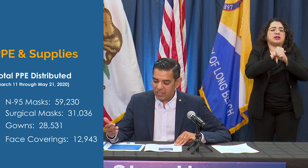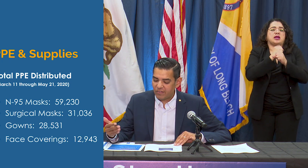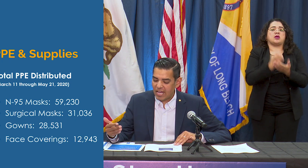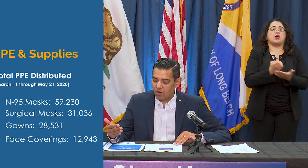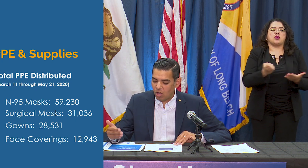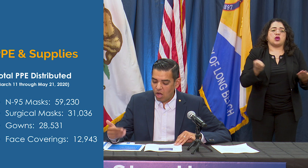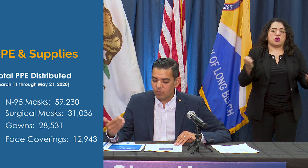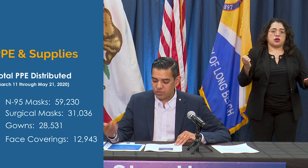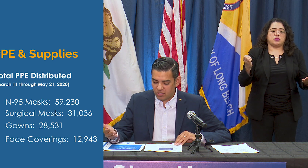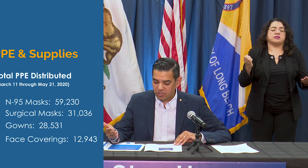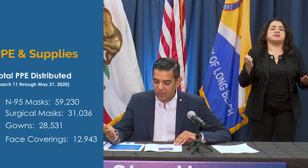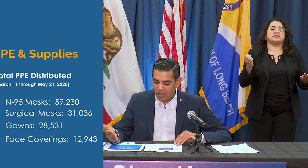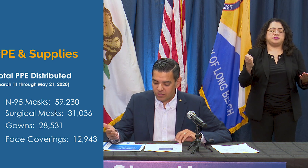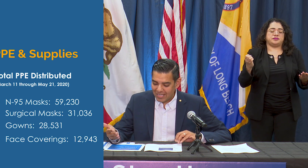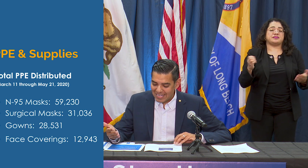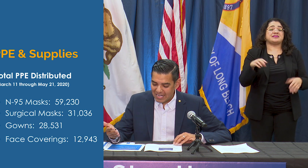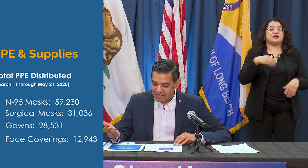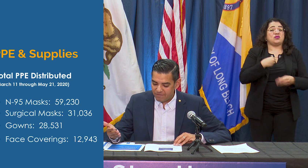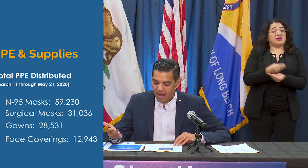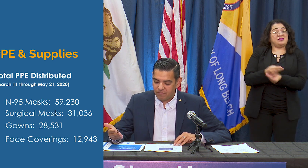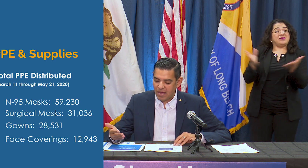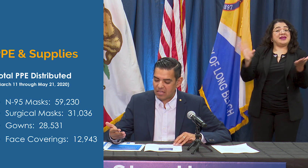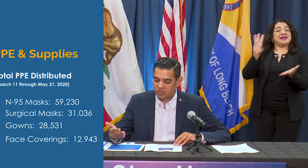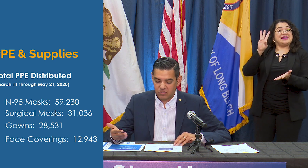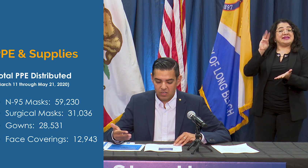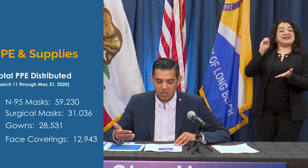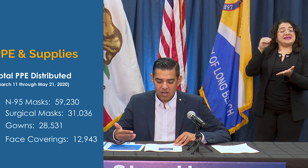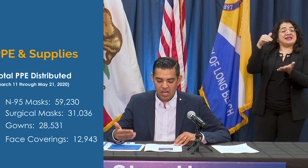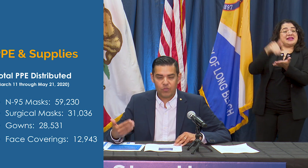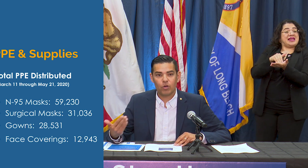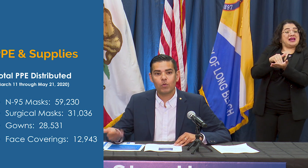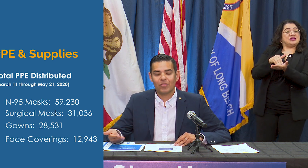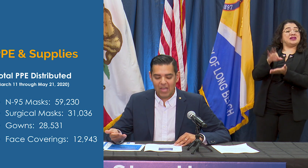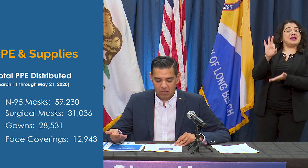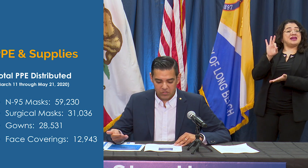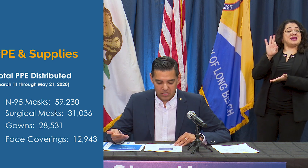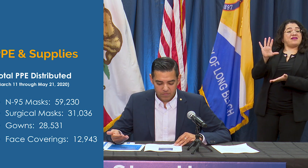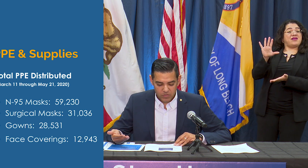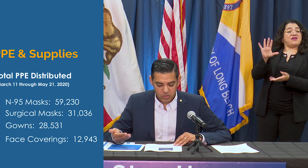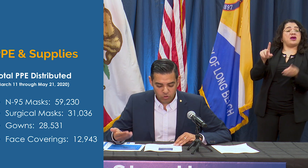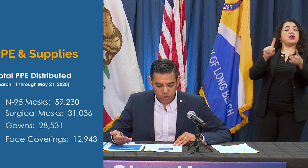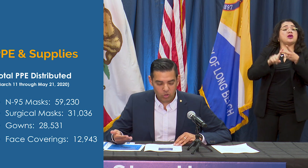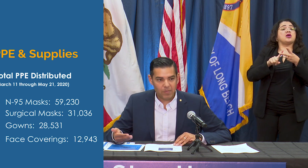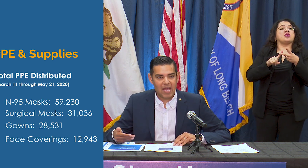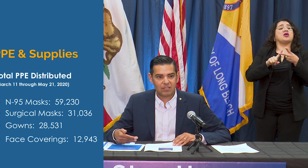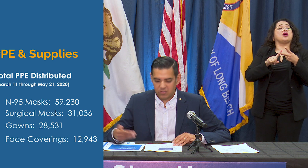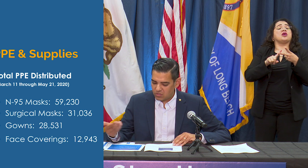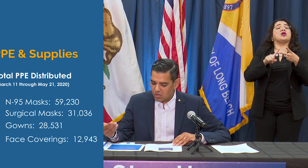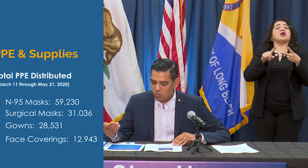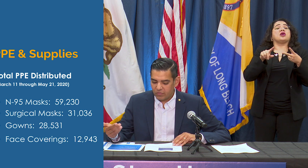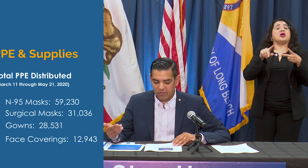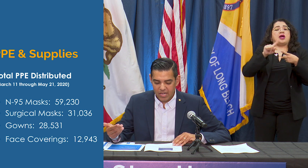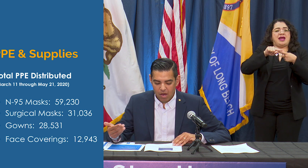given out almost 60,000 N95 masks, 31,000 surgical masks, we've given out